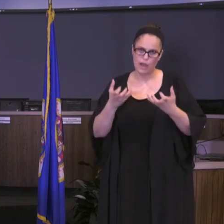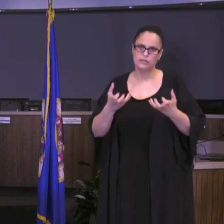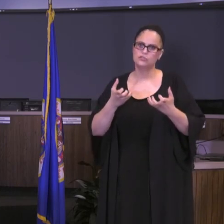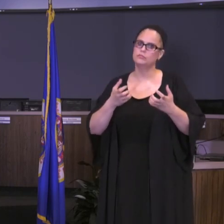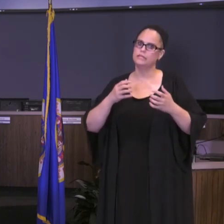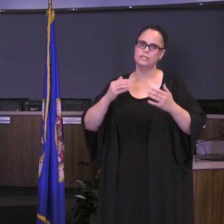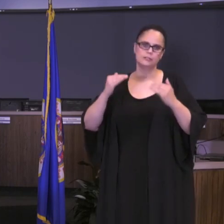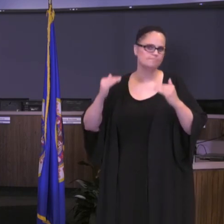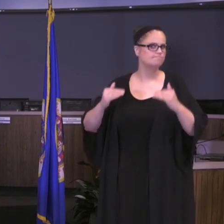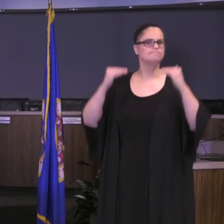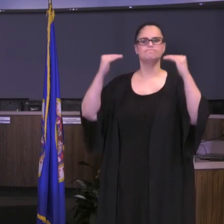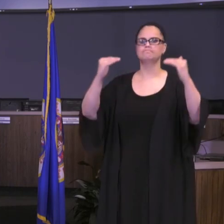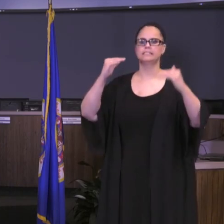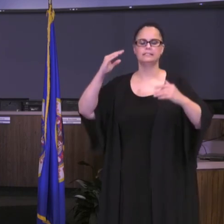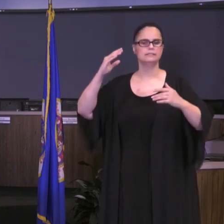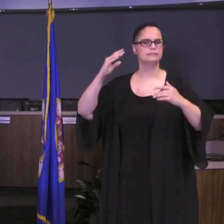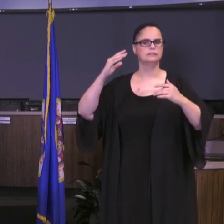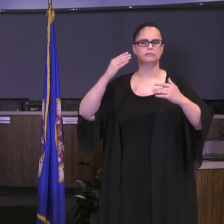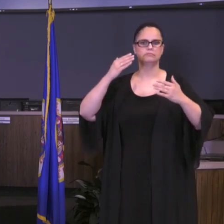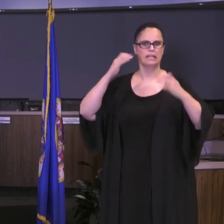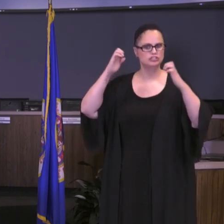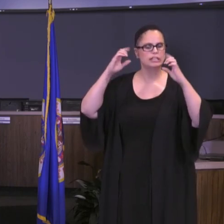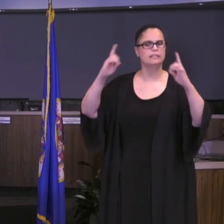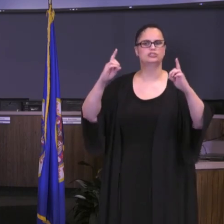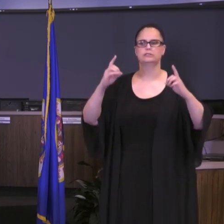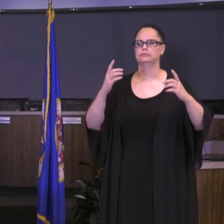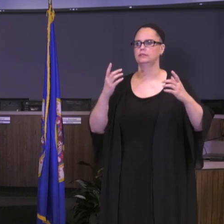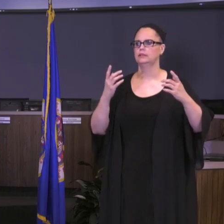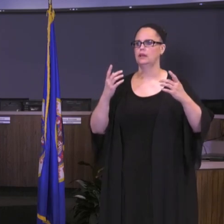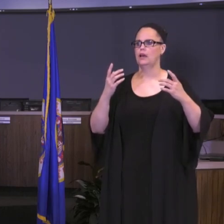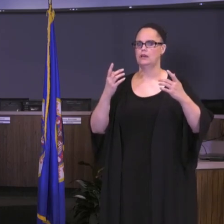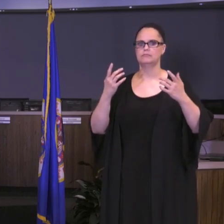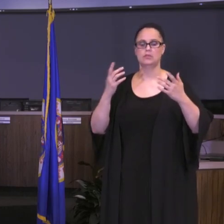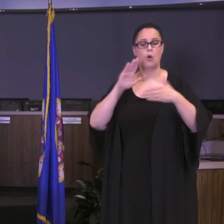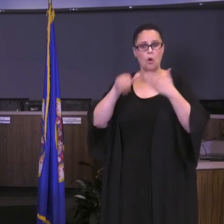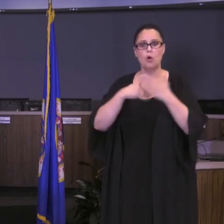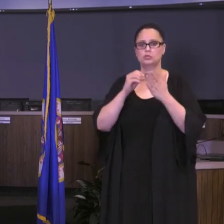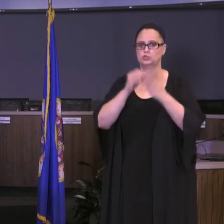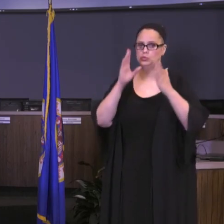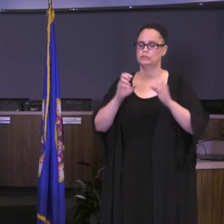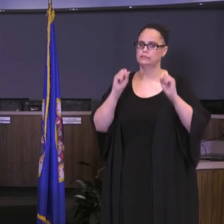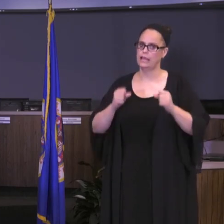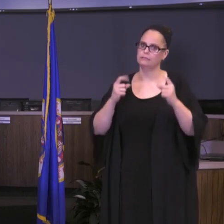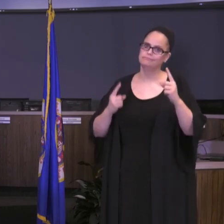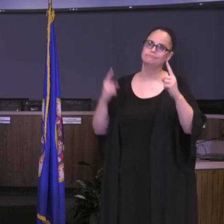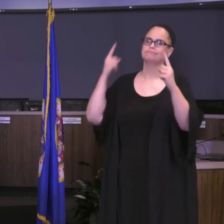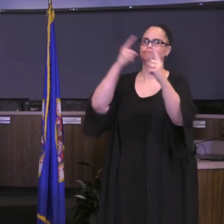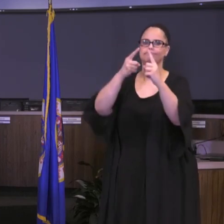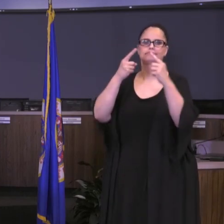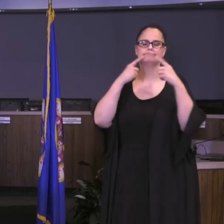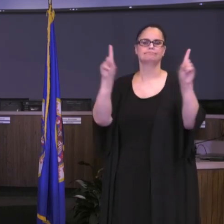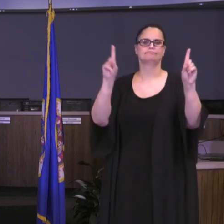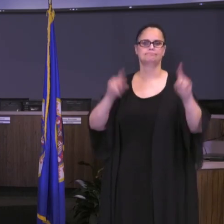this to be, again, an experience that allows our students all to make progress towards their goals. And again, we want you to be able to look for more